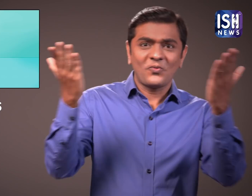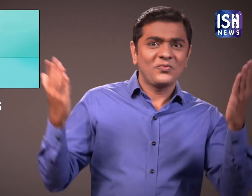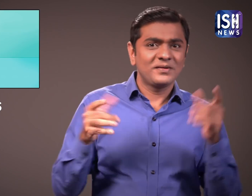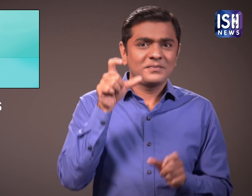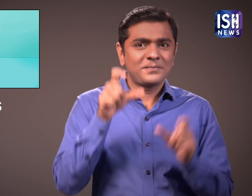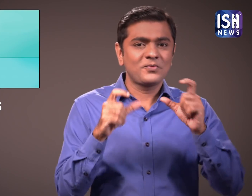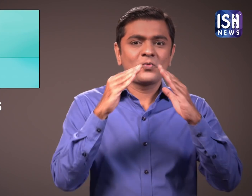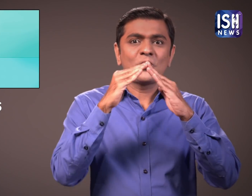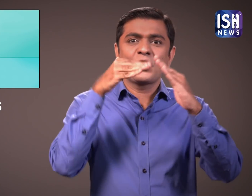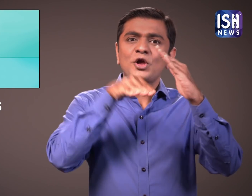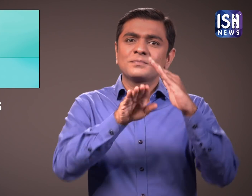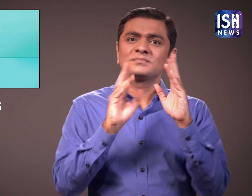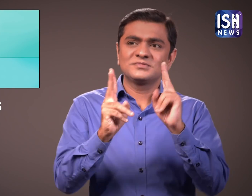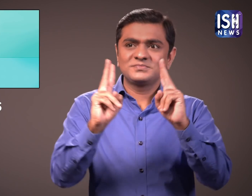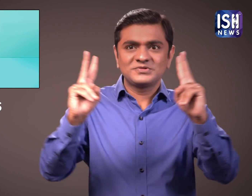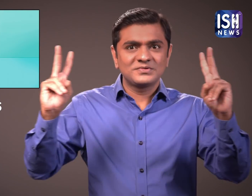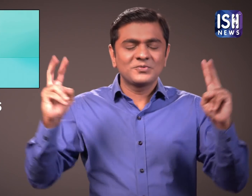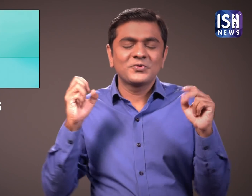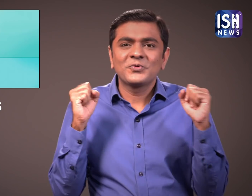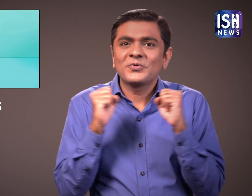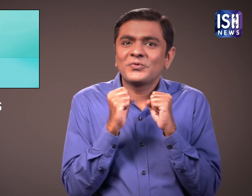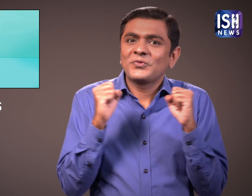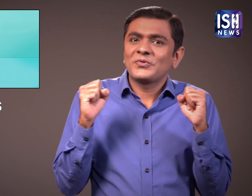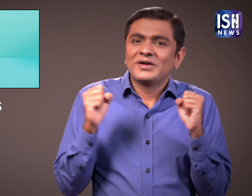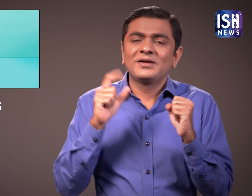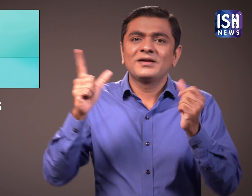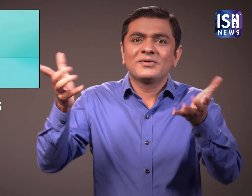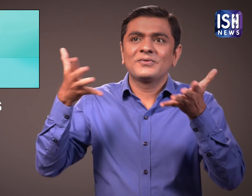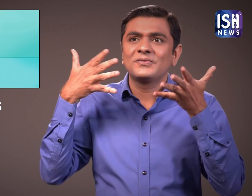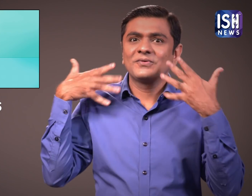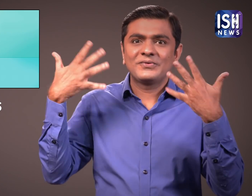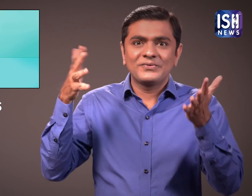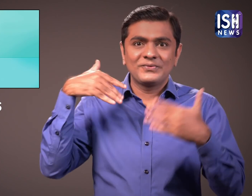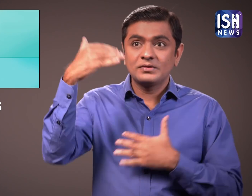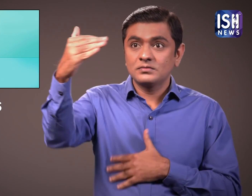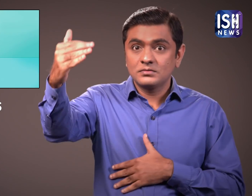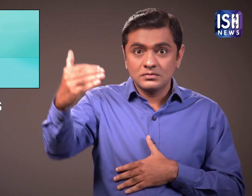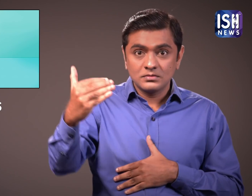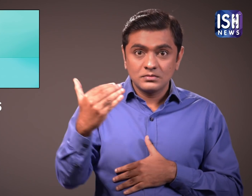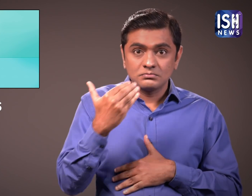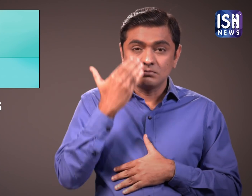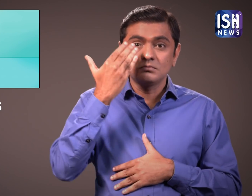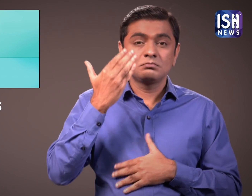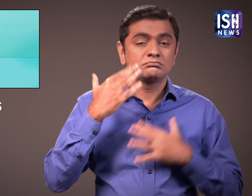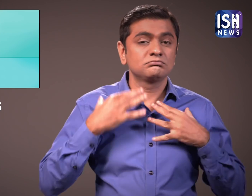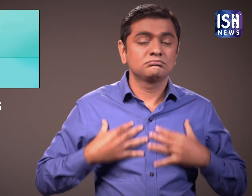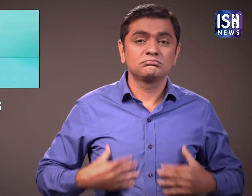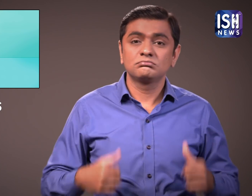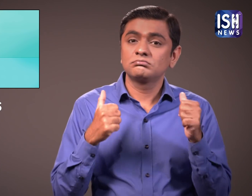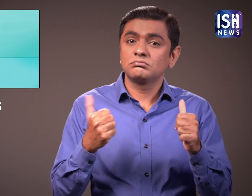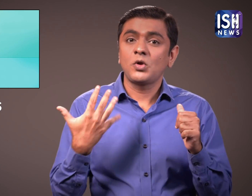In winter, the same polluted air can enter our homes and cause us harm.